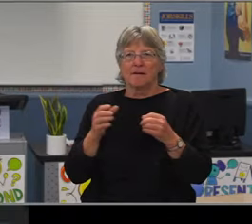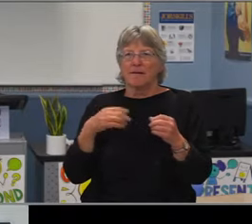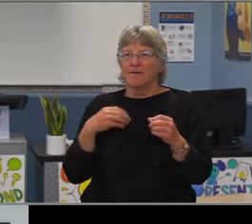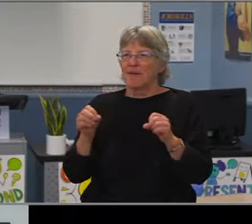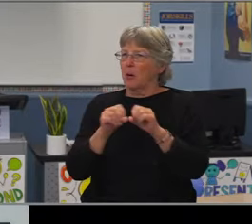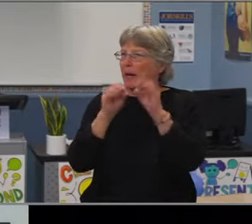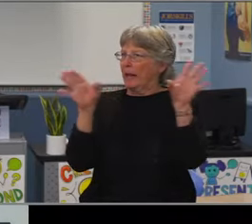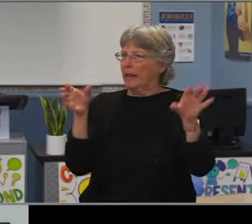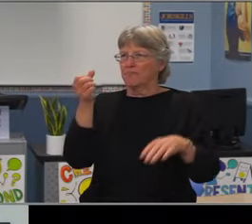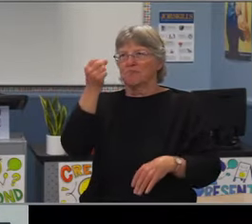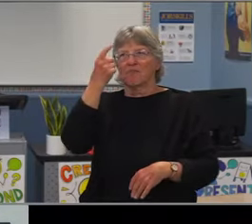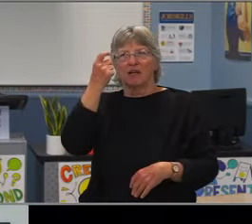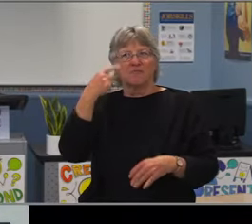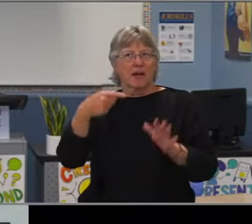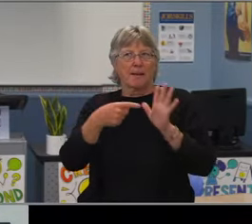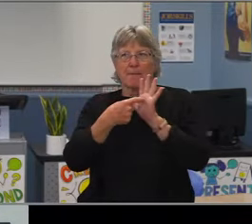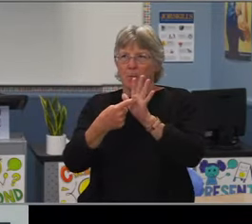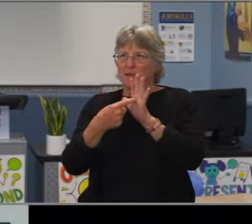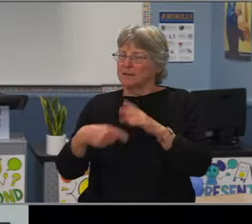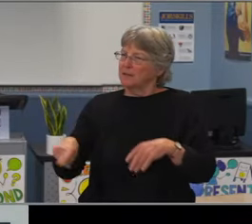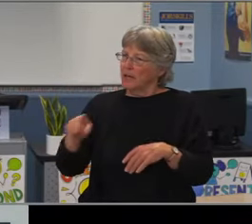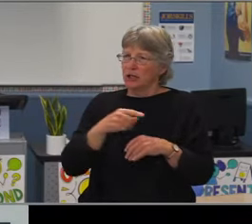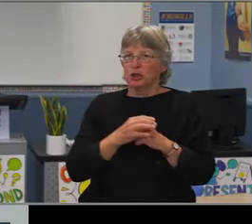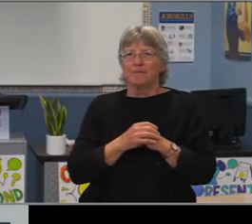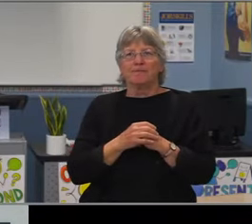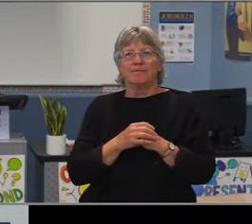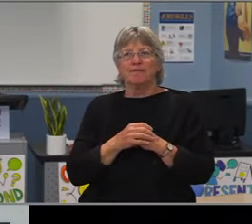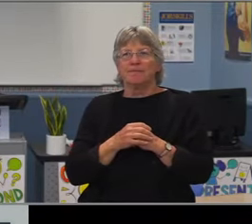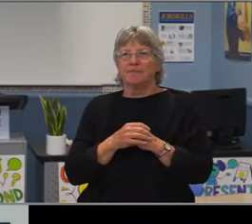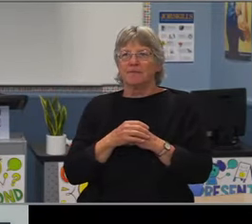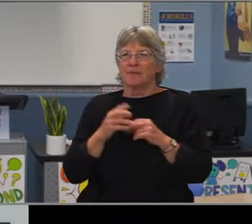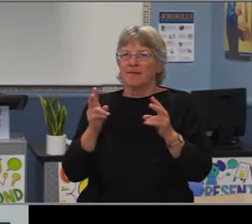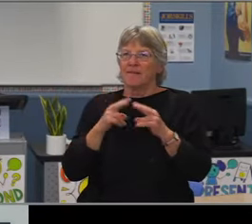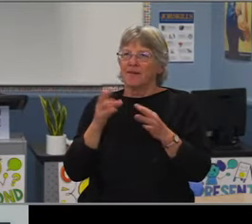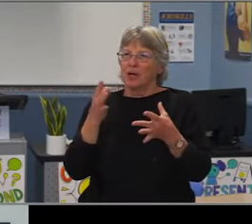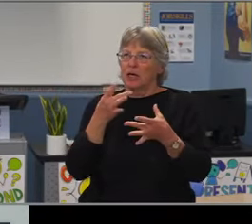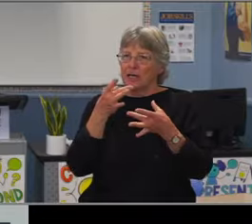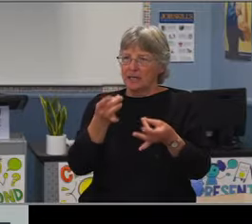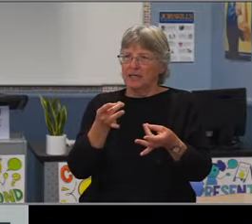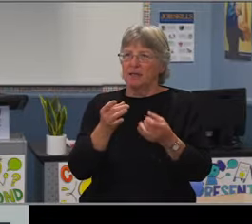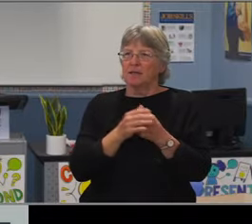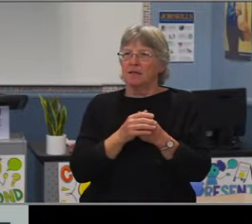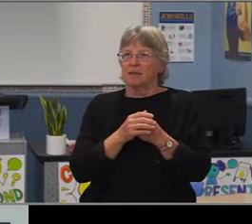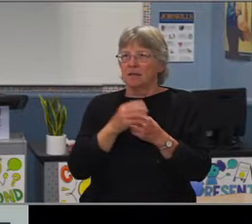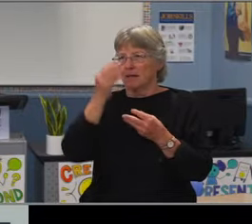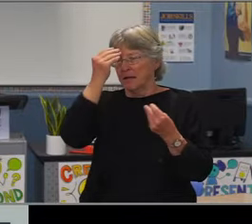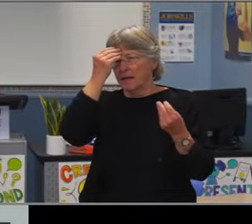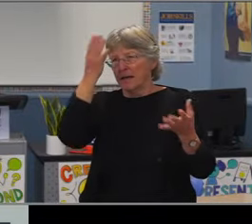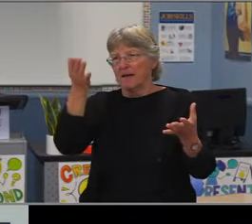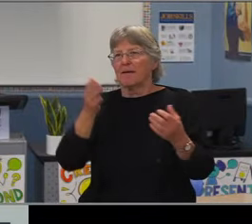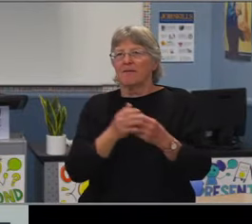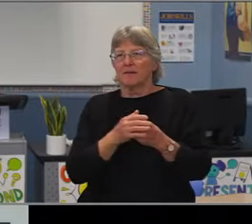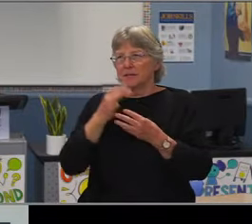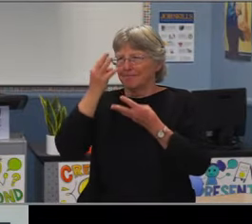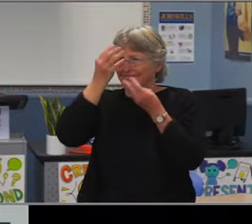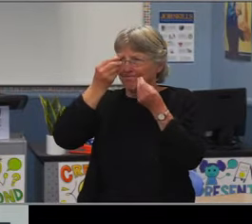in finance report B on the consent calendar. I have a potential financial interest under Government Code 1091 87100.